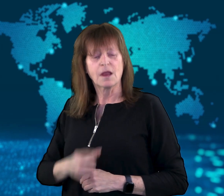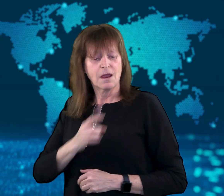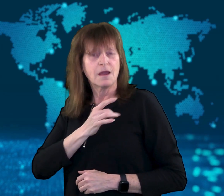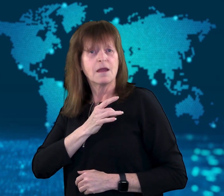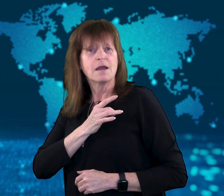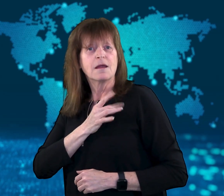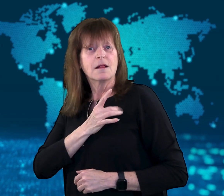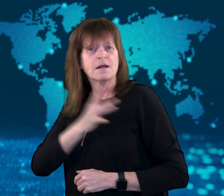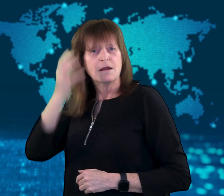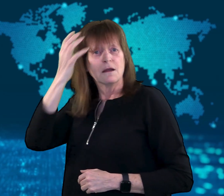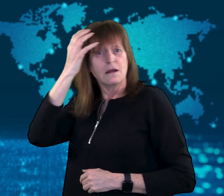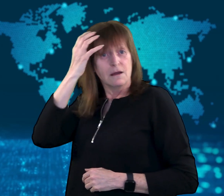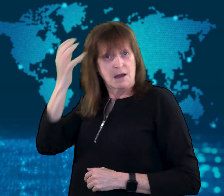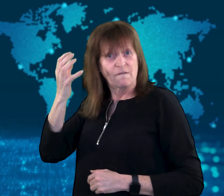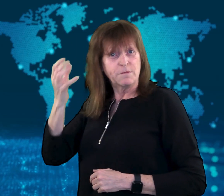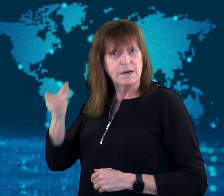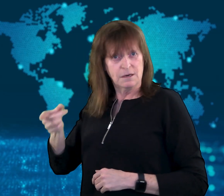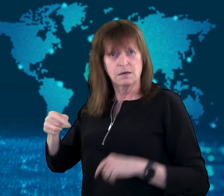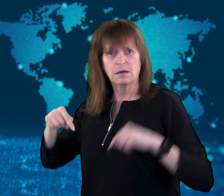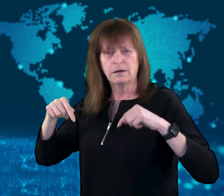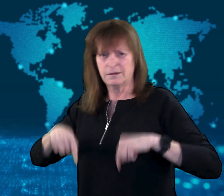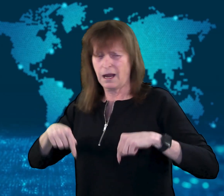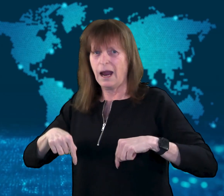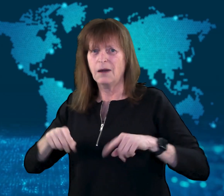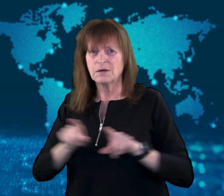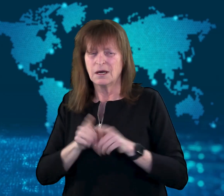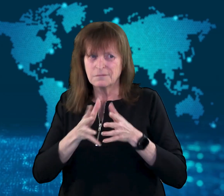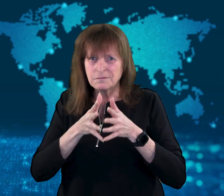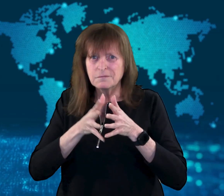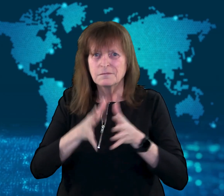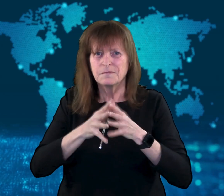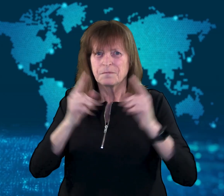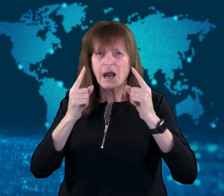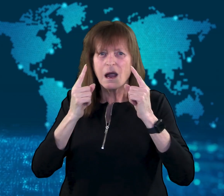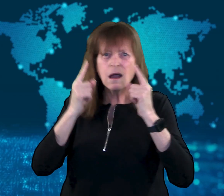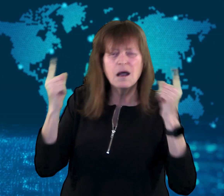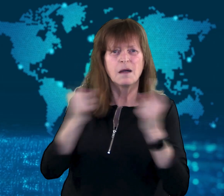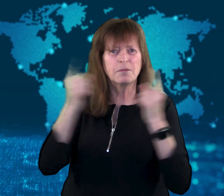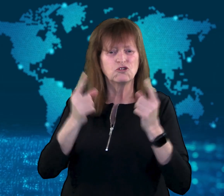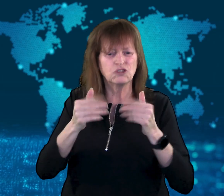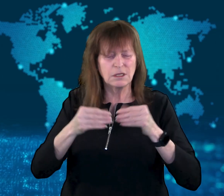[GEORGIA]: Chile's government has extended a state of emergency